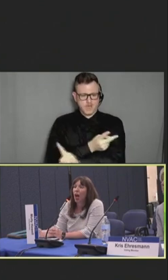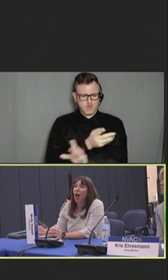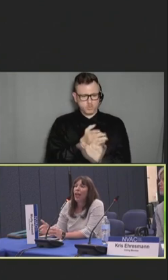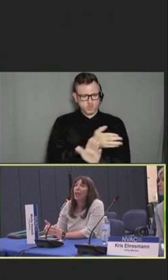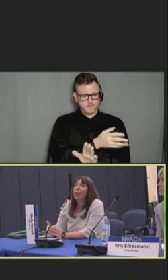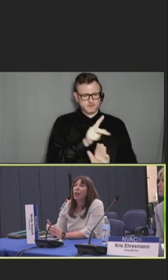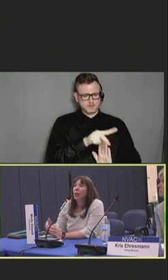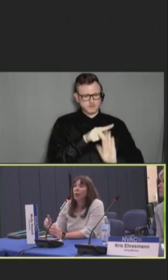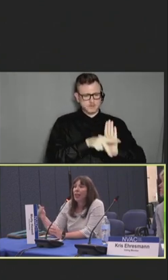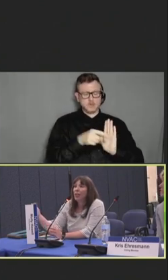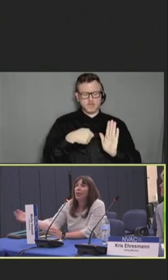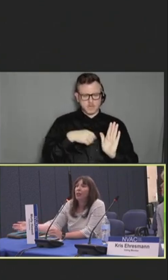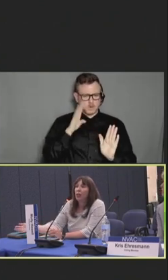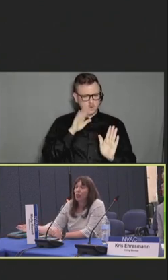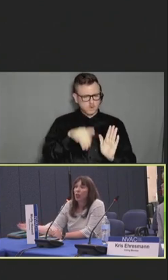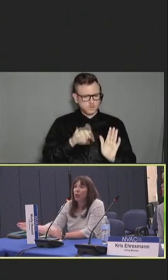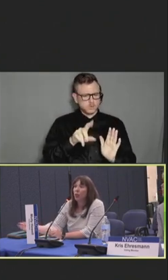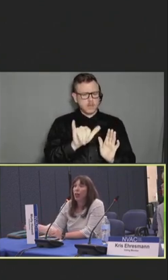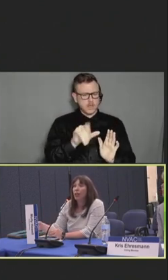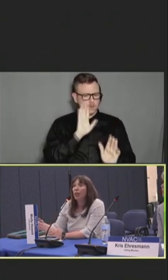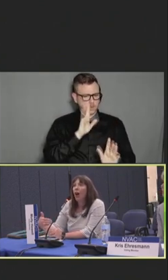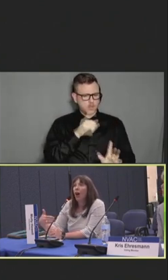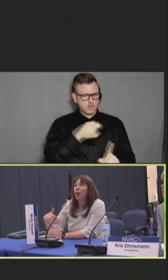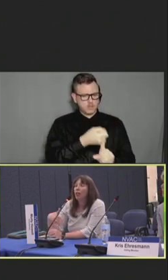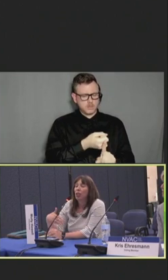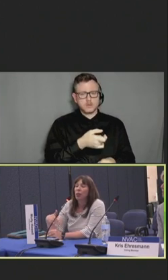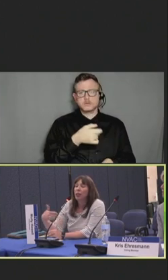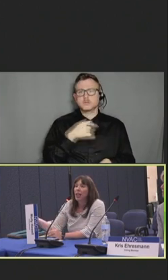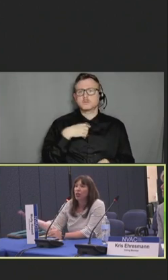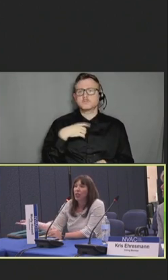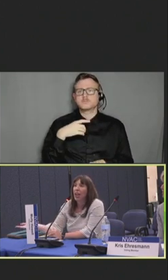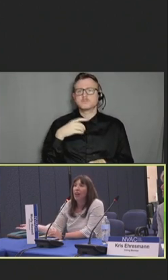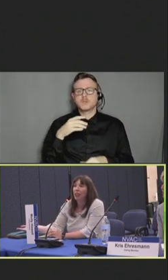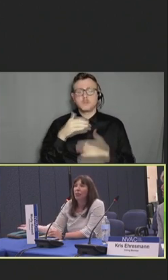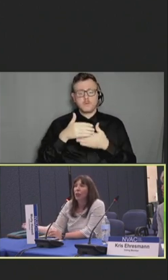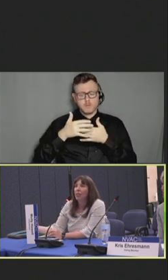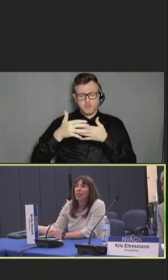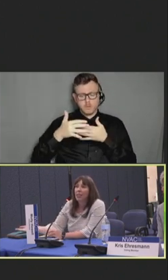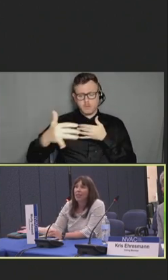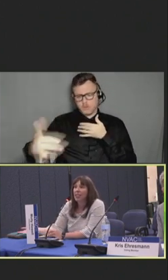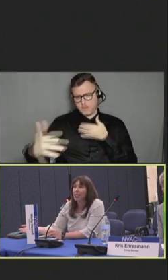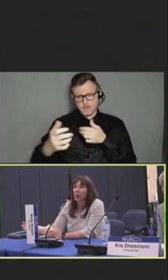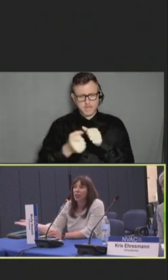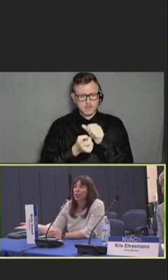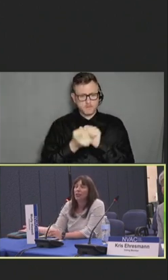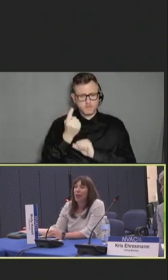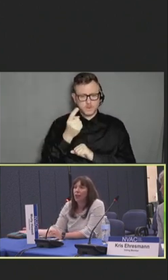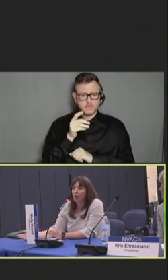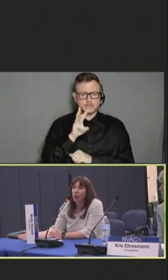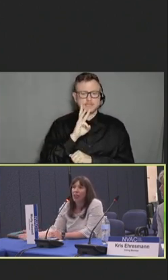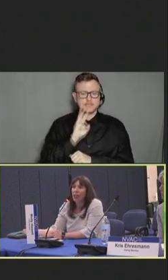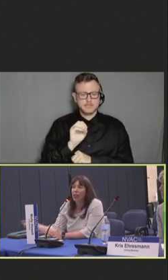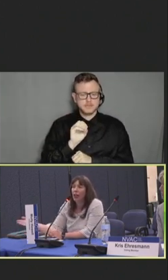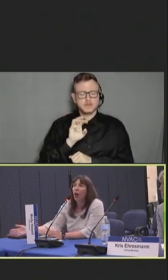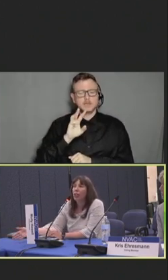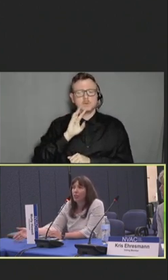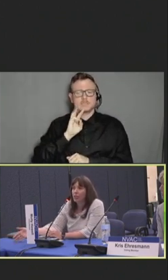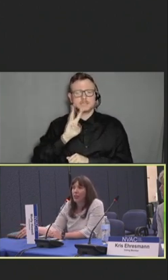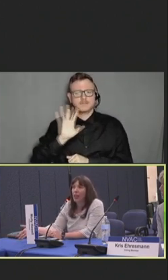But then in the future with, you know, potentially every one 60 or 65 and older meeting RSV vaccine